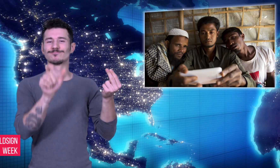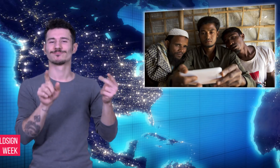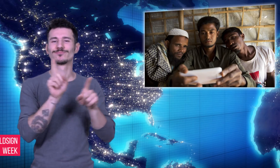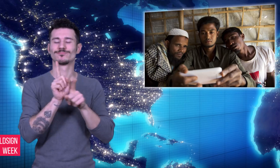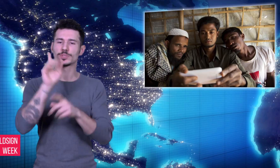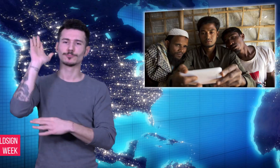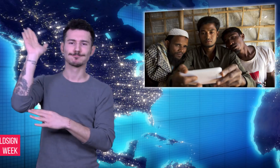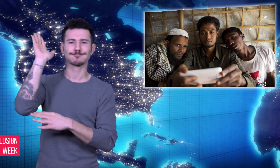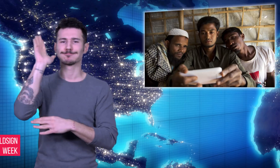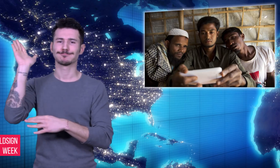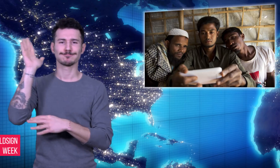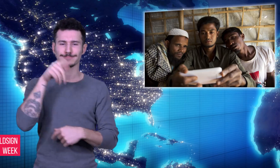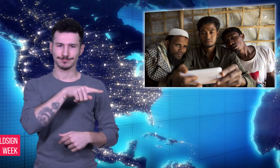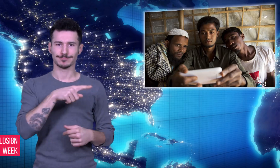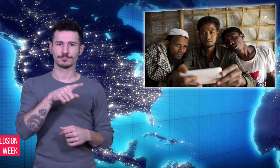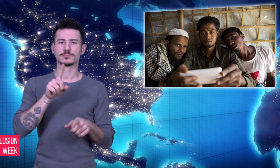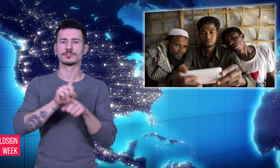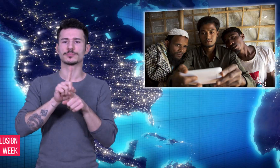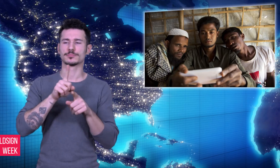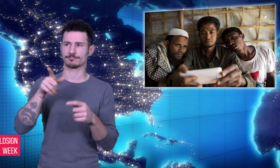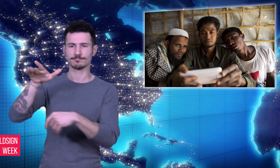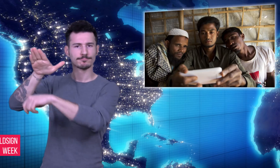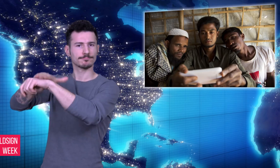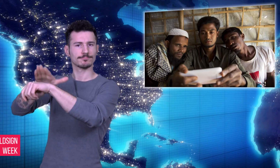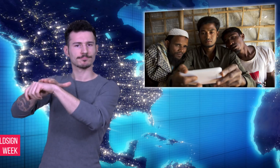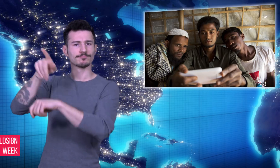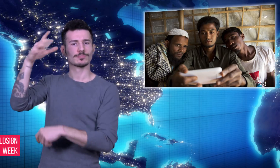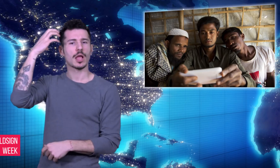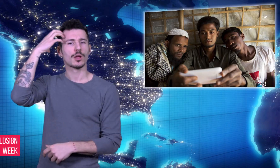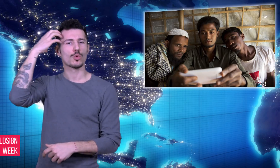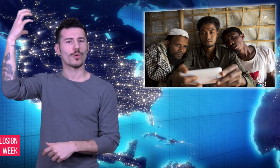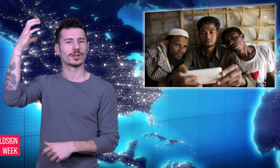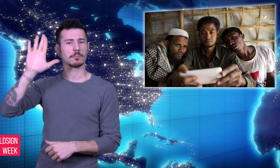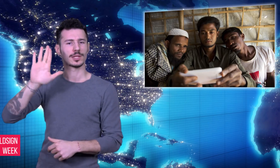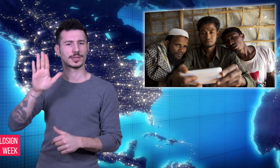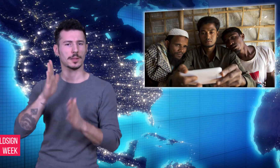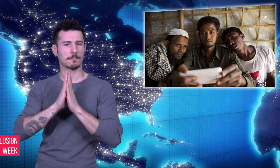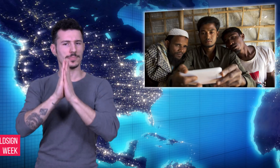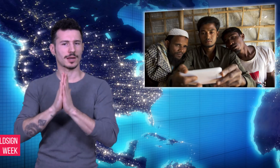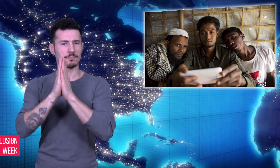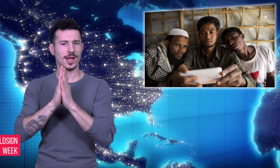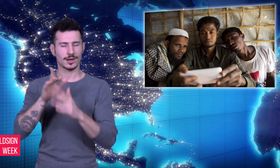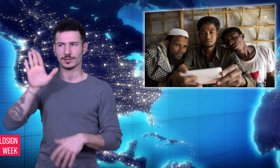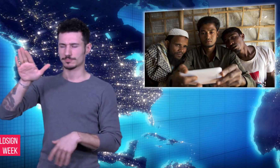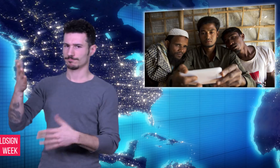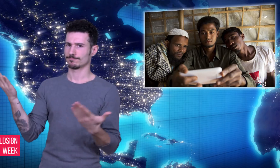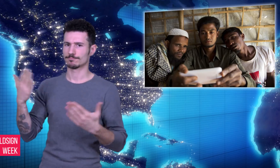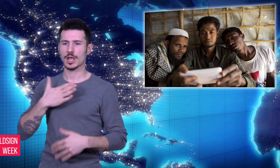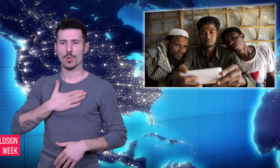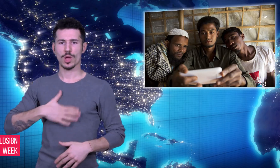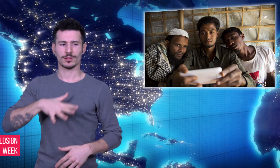allow access to the mass graves for